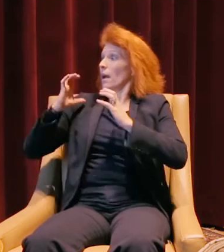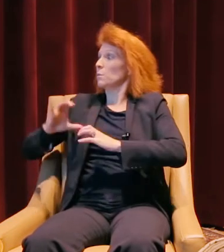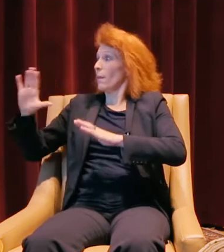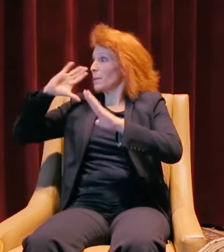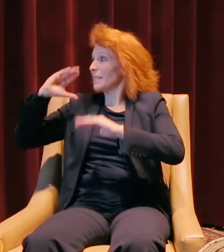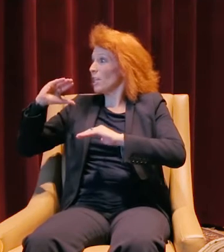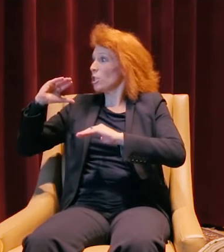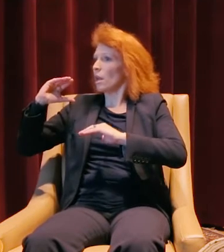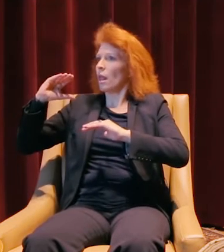had as well in us.